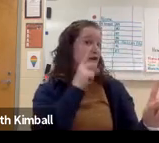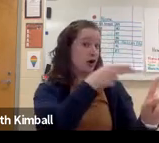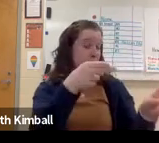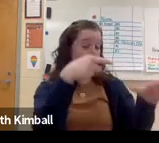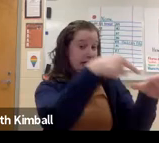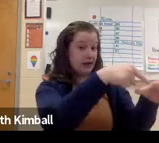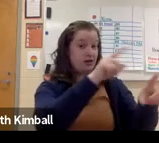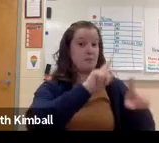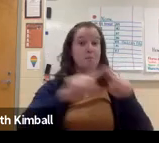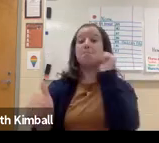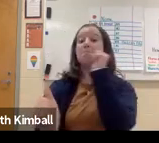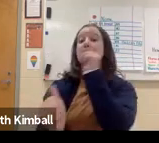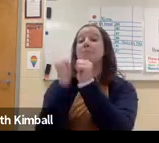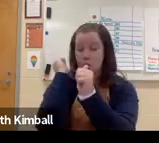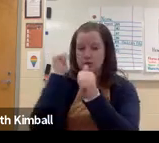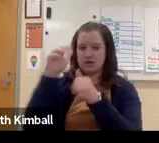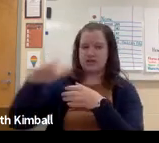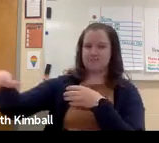as the only deaf student.